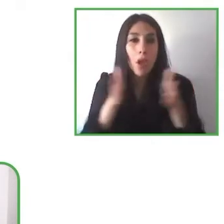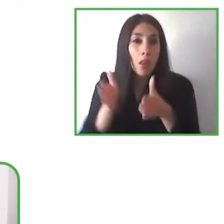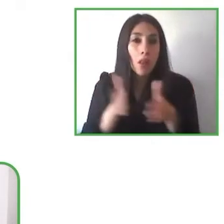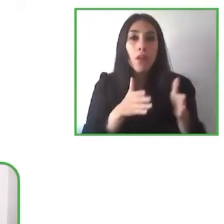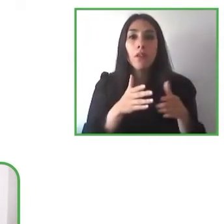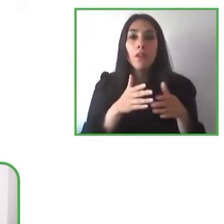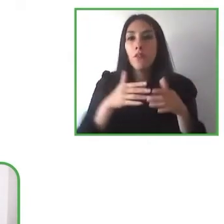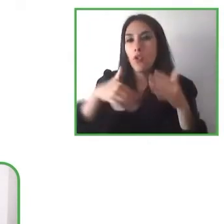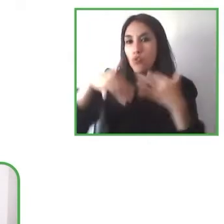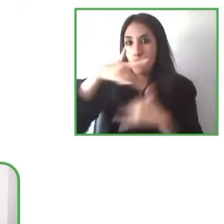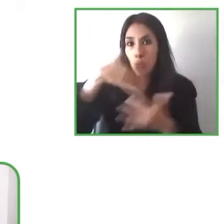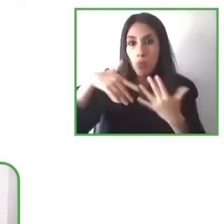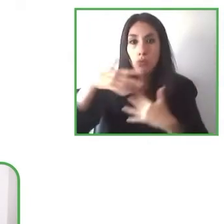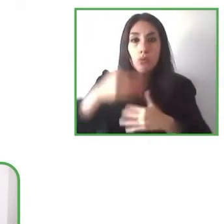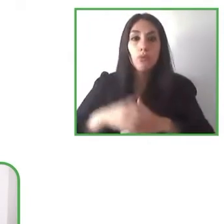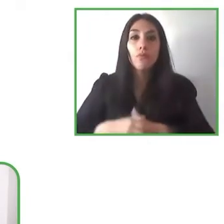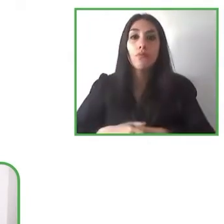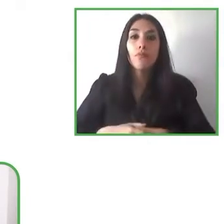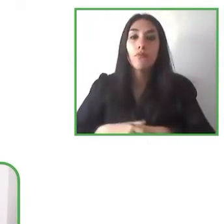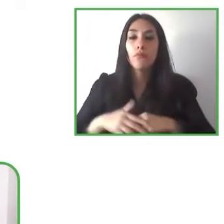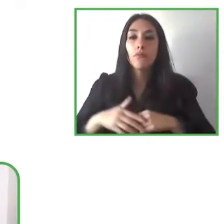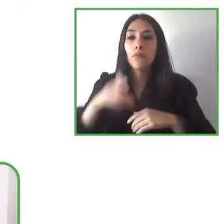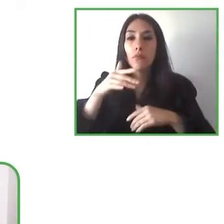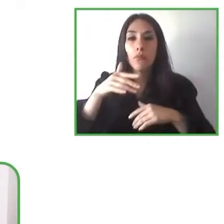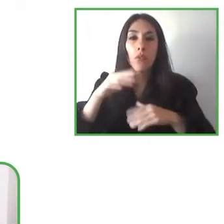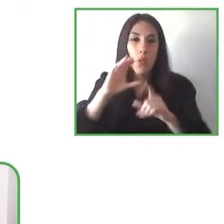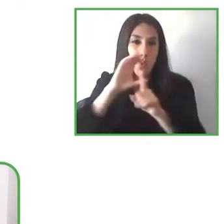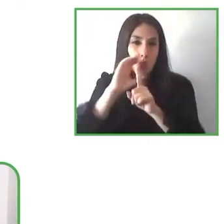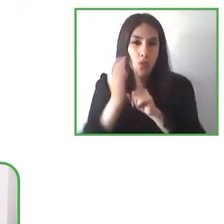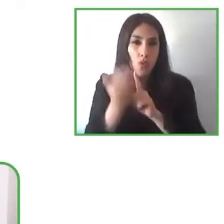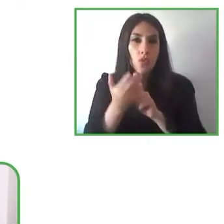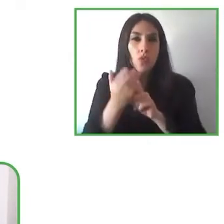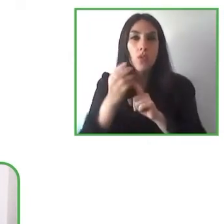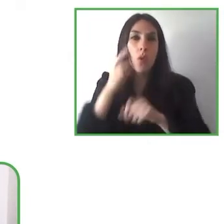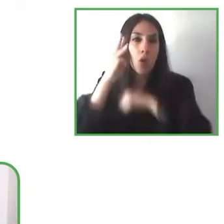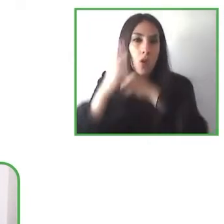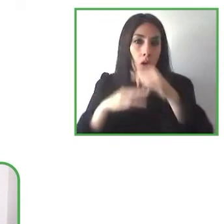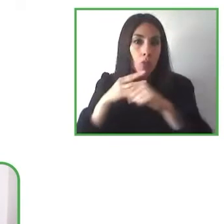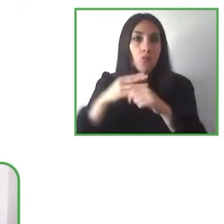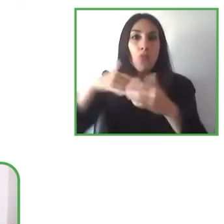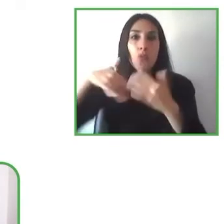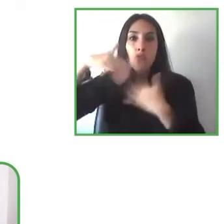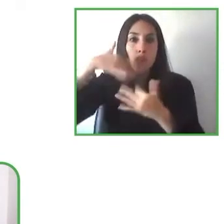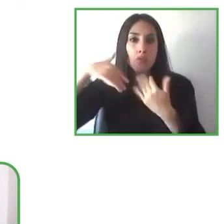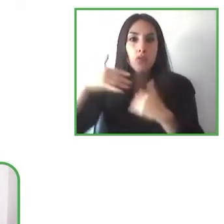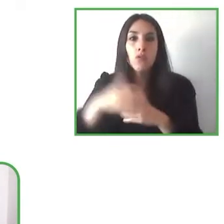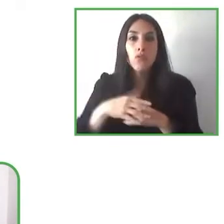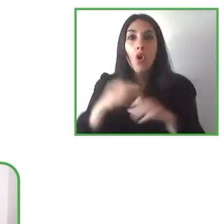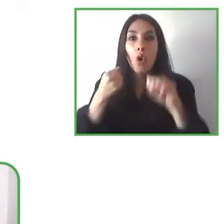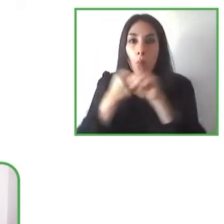social and cultural context family context the availability of support systems for children?